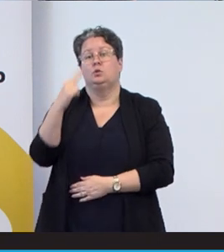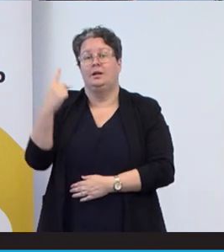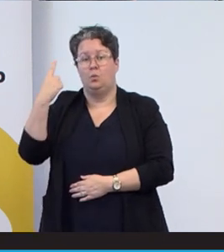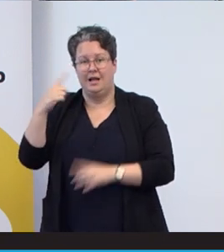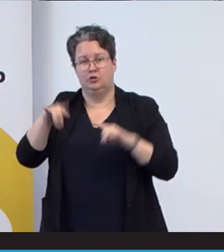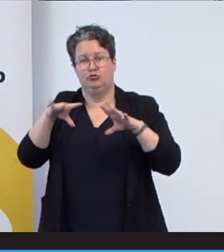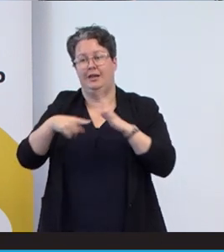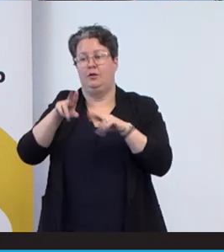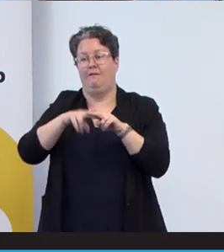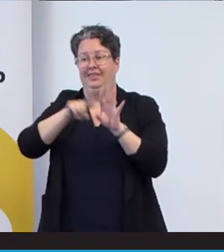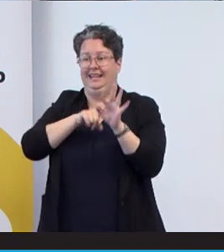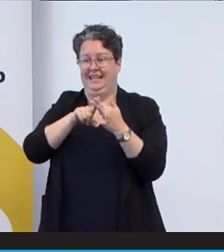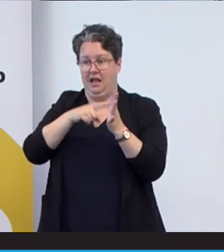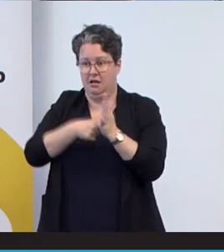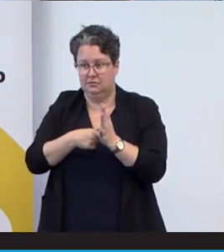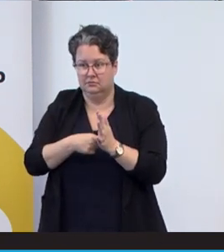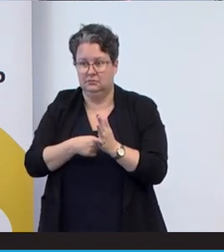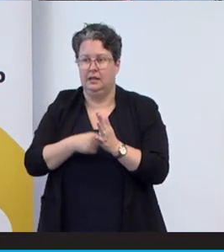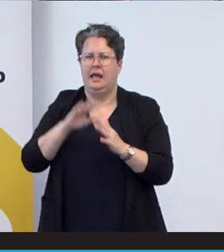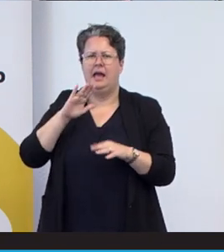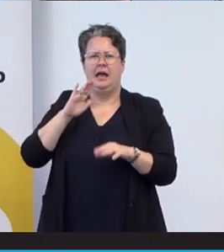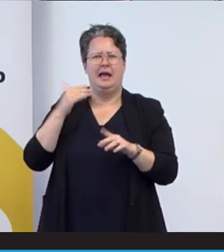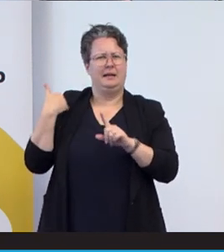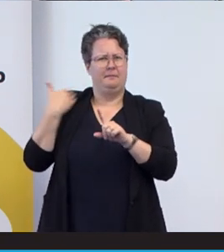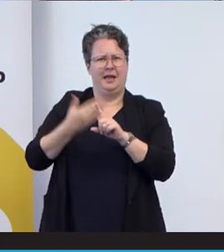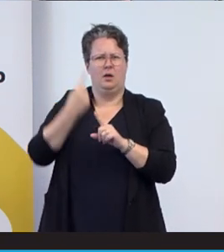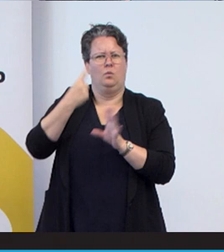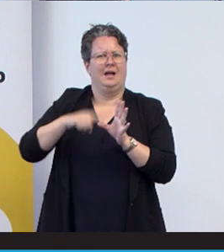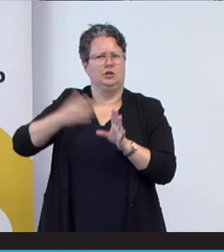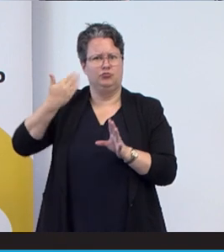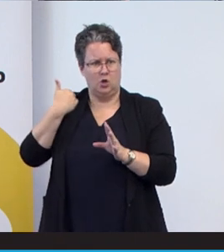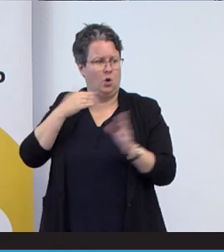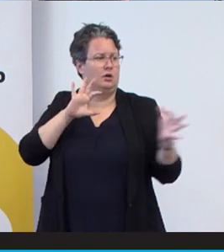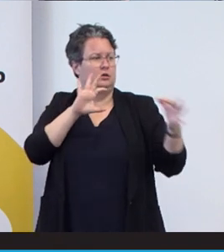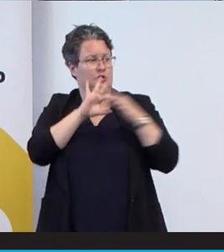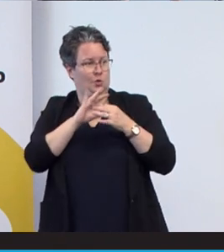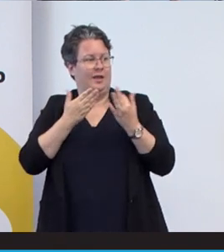of the Year. And about 12 months ago Dinesh joined us on video link from